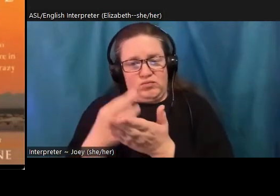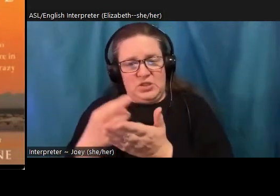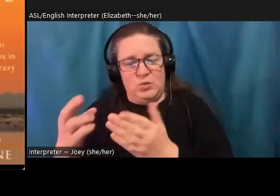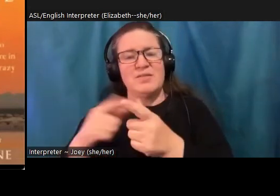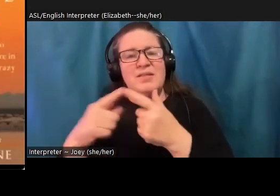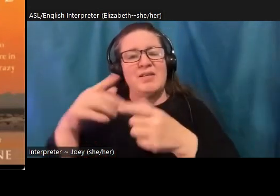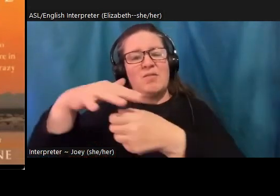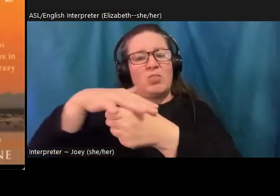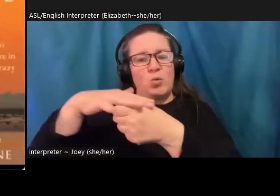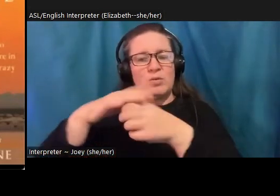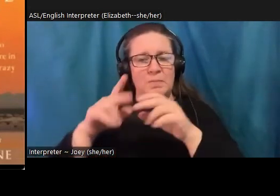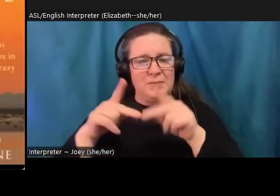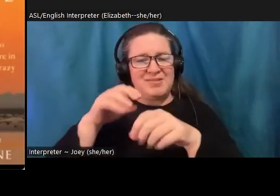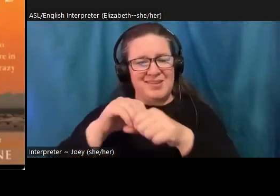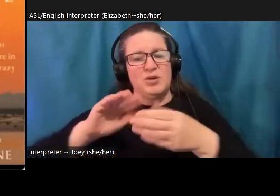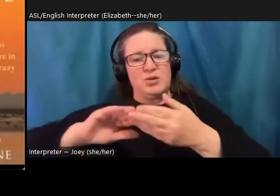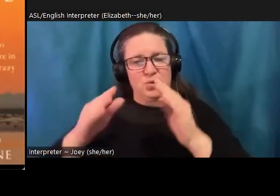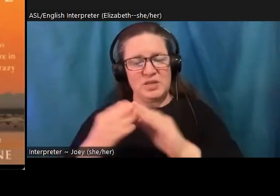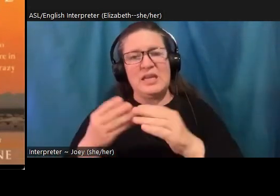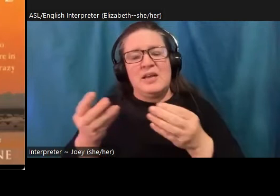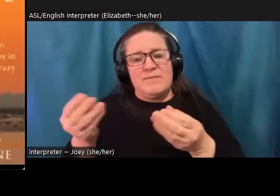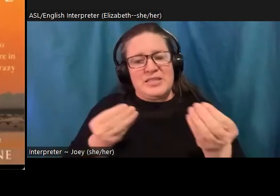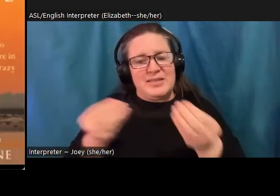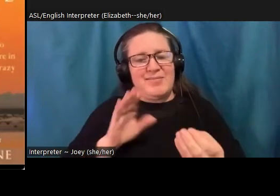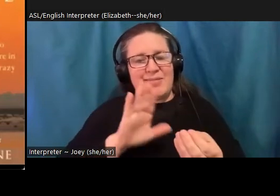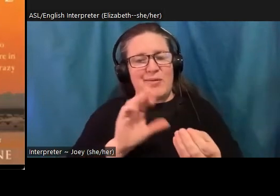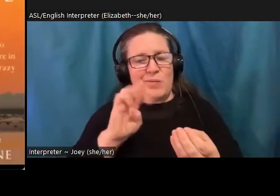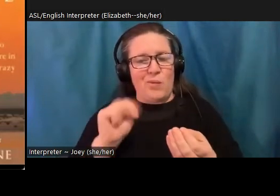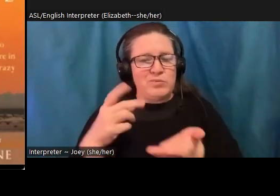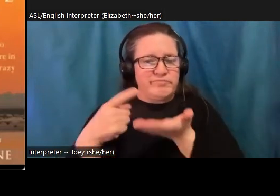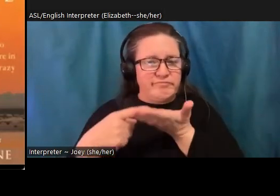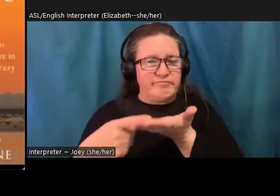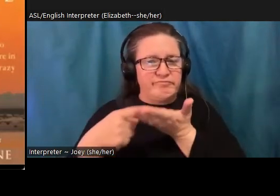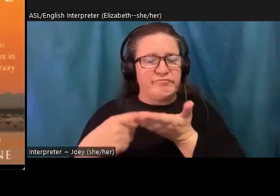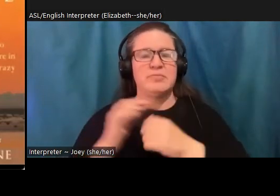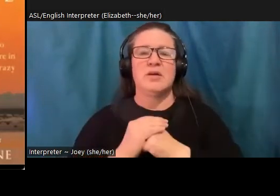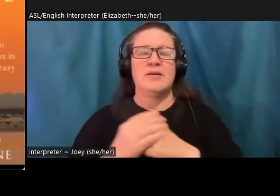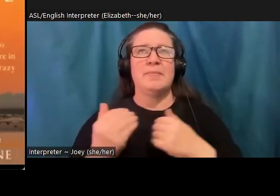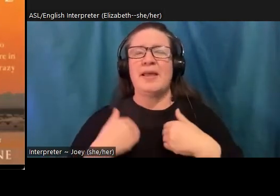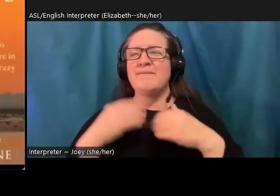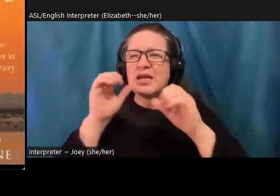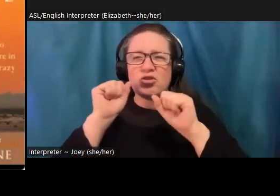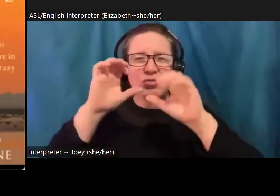their own conversations. And they do have, they just have incredible, they have an incredible archive of different